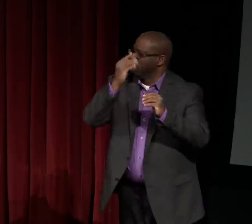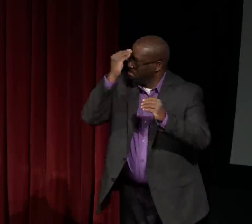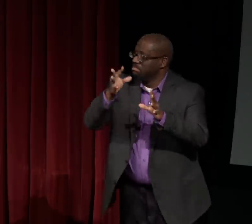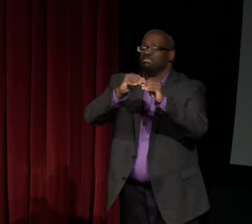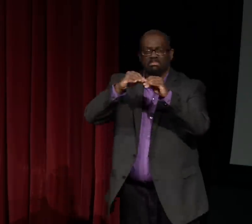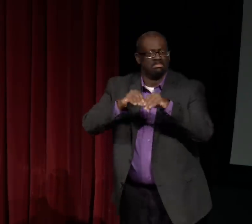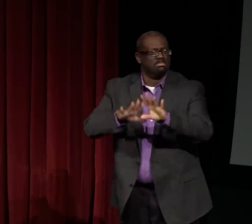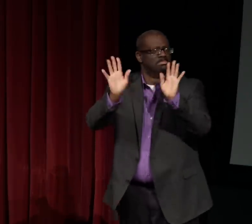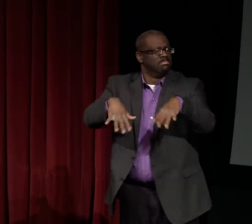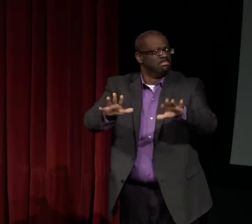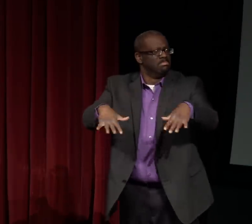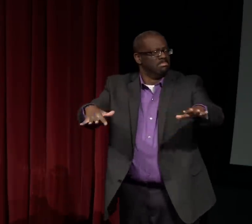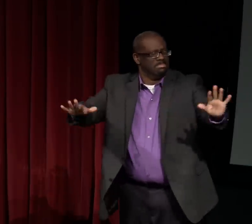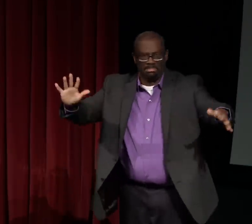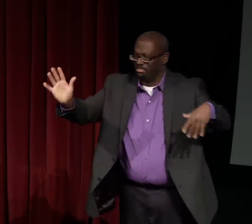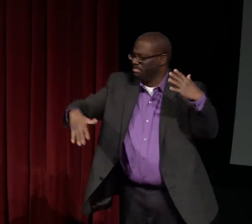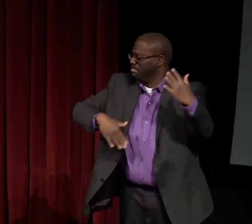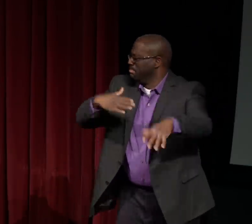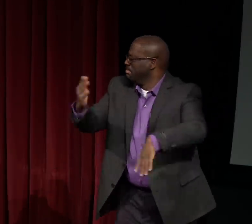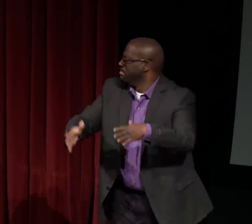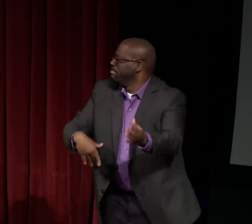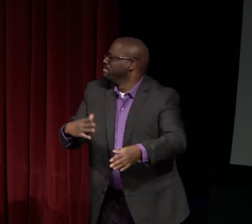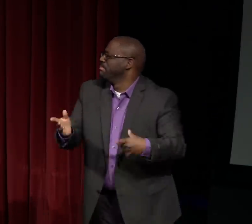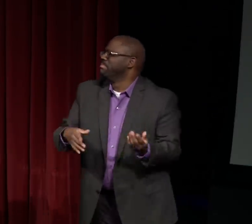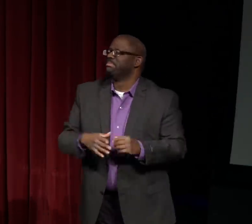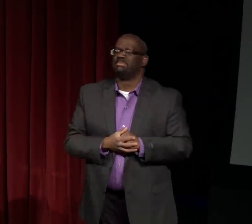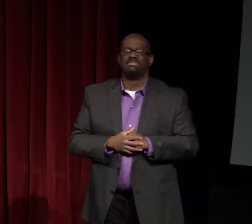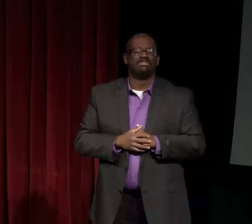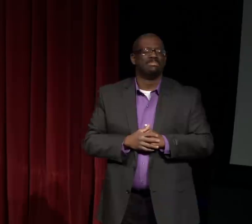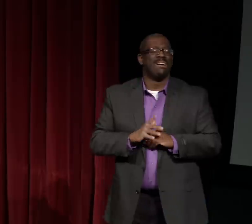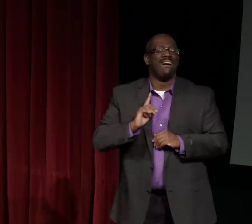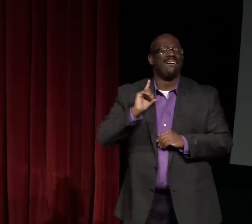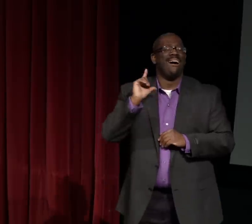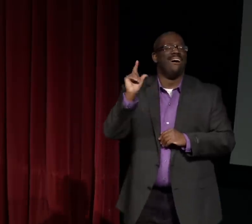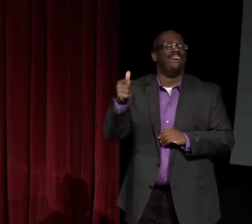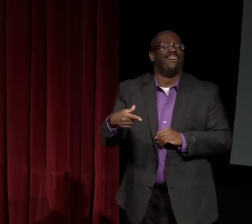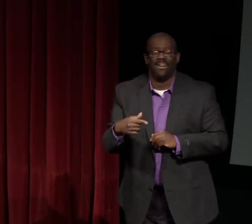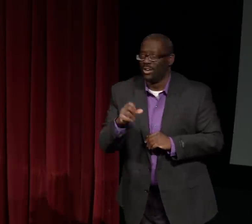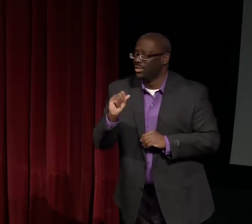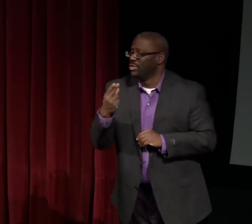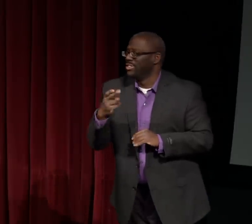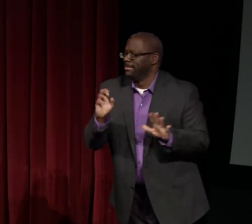She created the sign "Africa," and it took on. And most people in the ASL communities